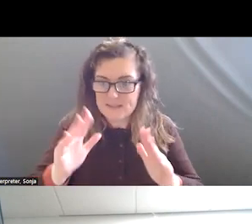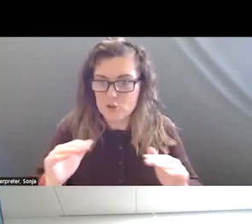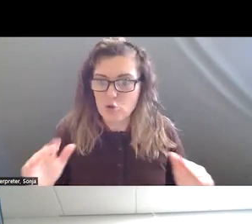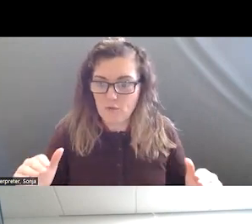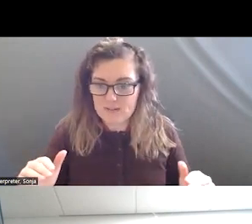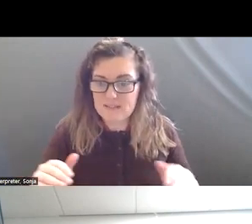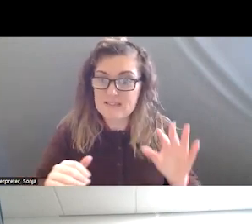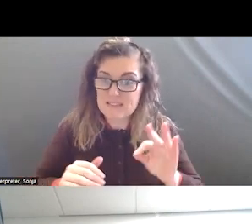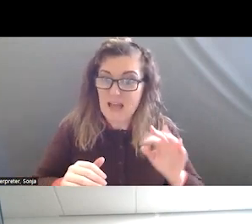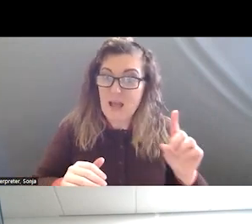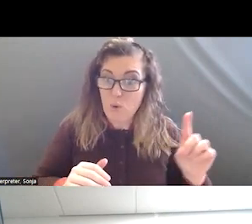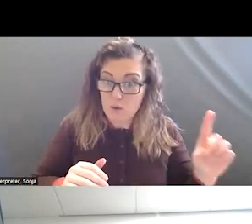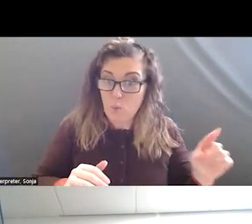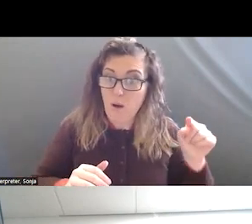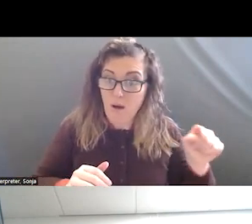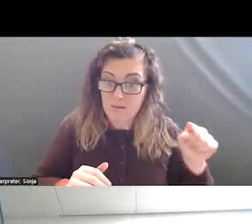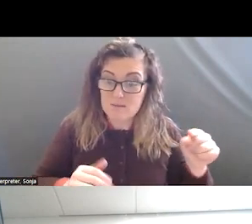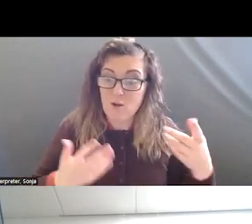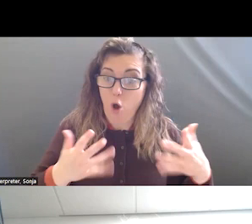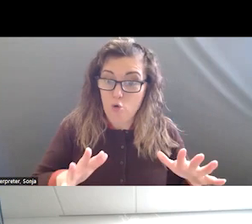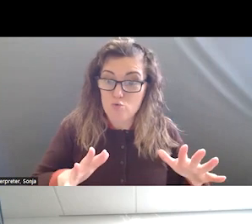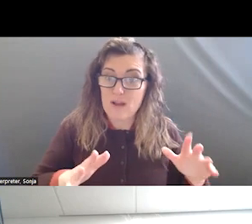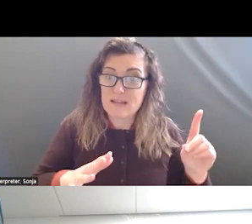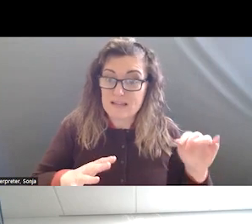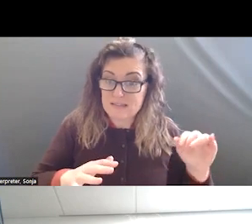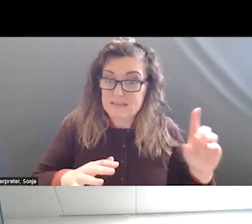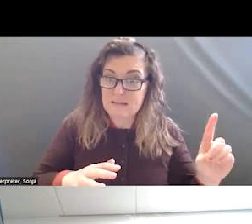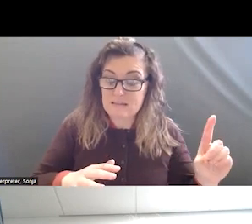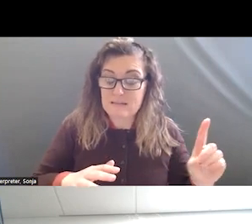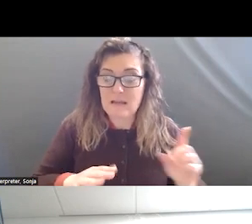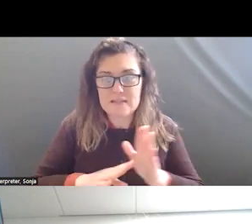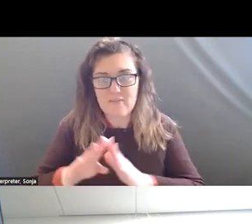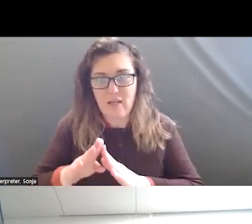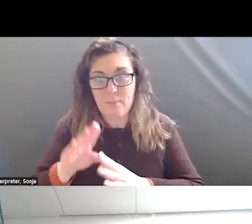911 DID FOR THE DEVELOPMENT OF EMS AND THAT WAS GREAT